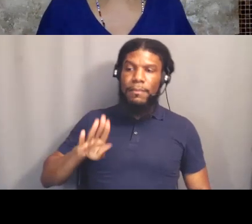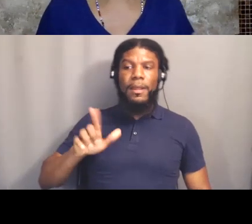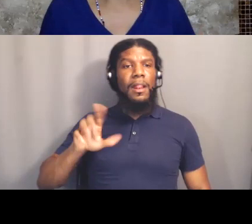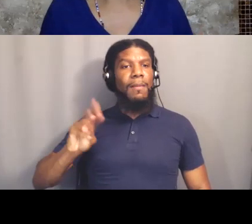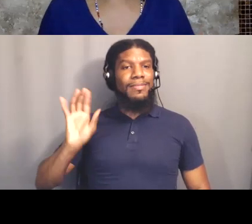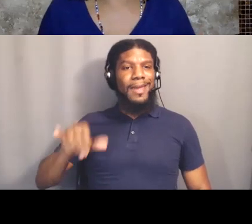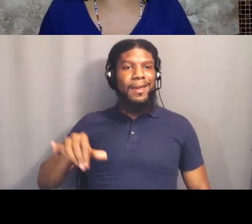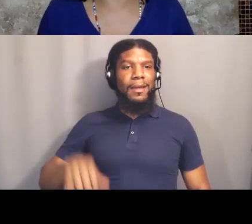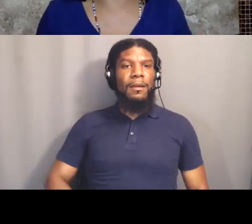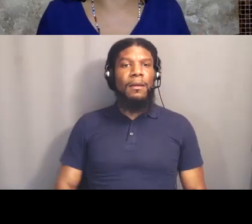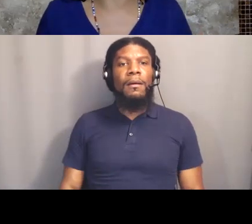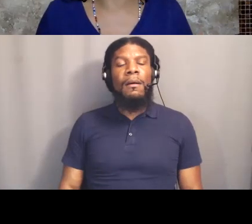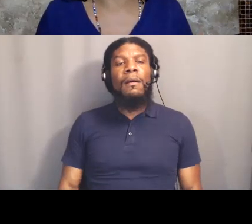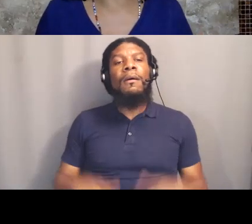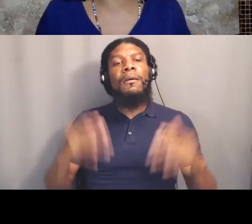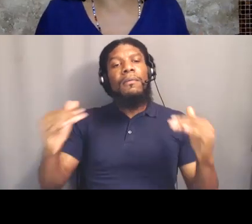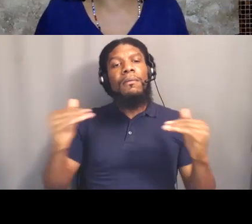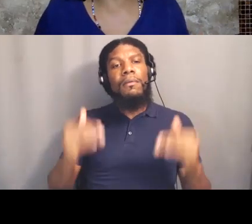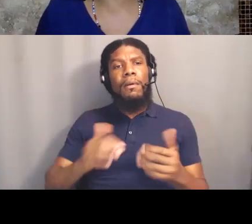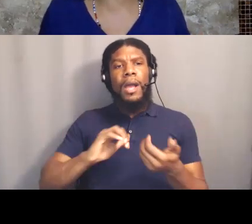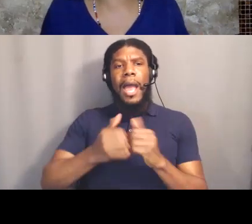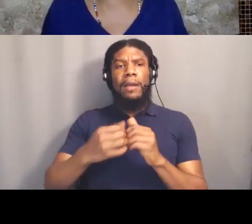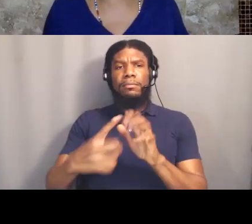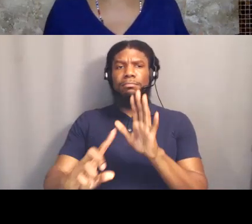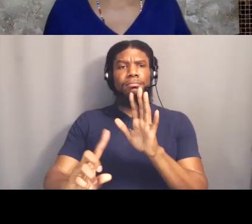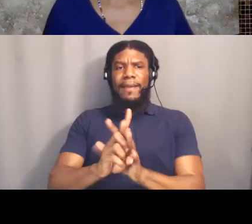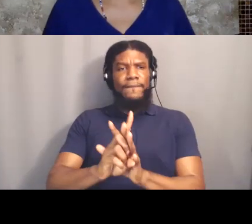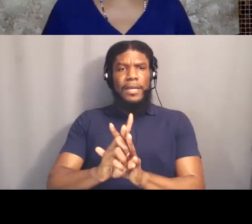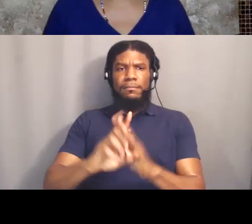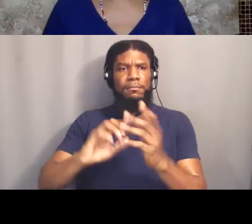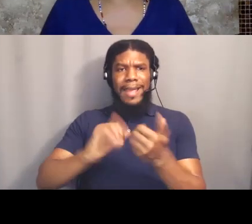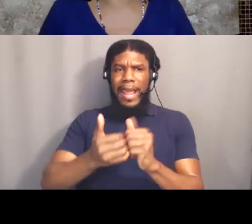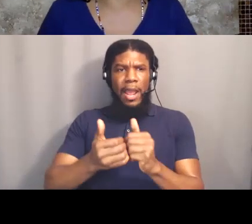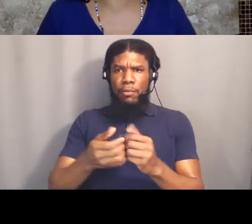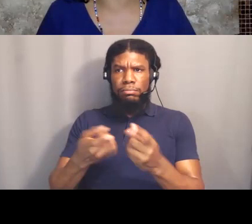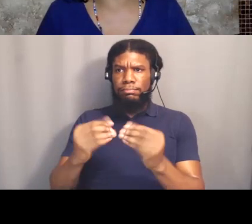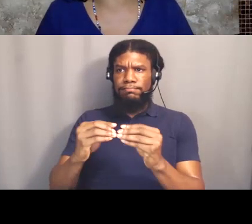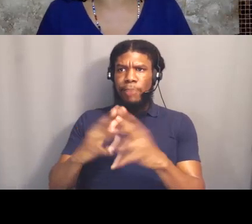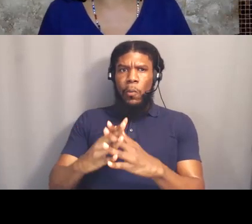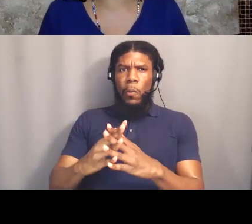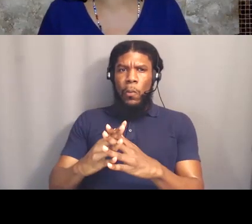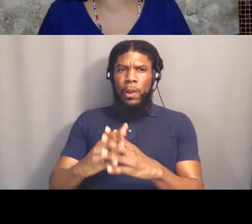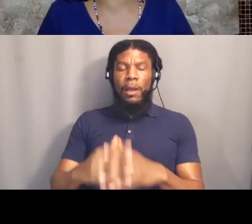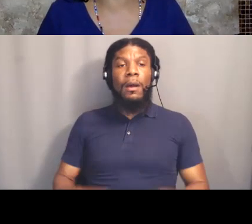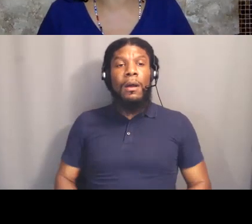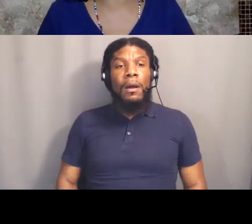And then how does it manifest? So early on, we kind of focus on justice, right